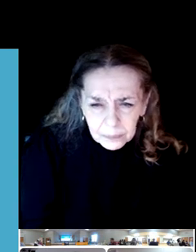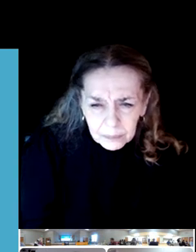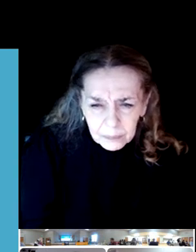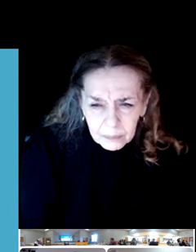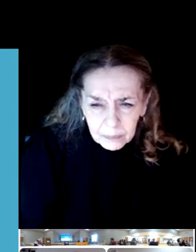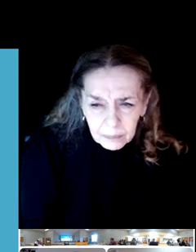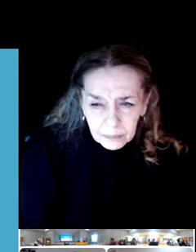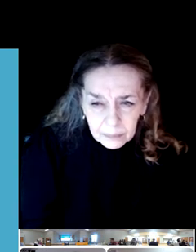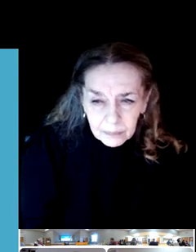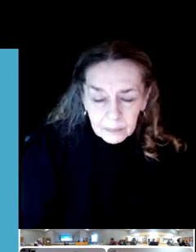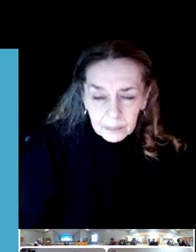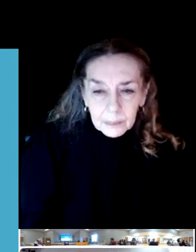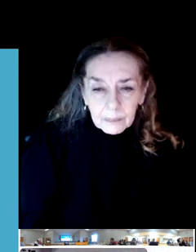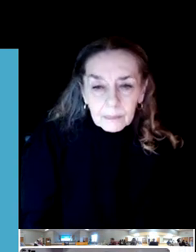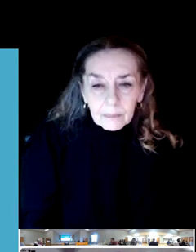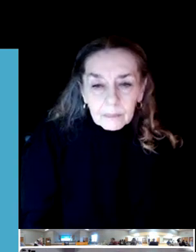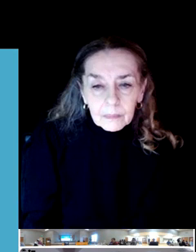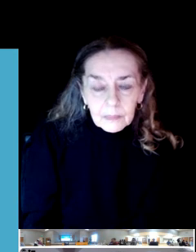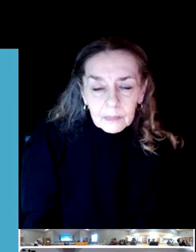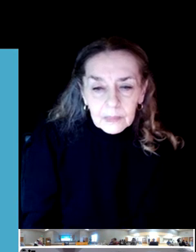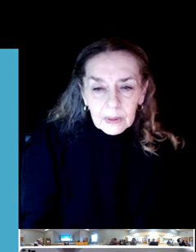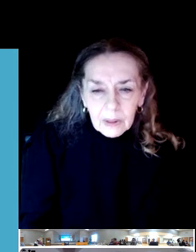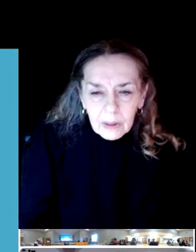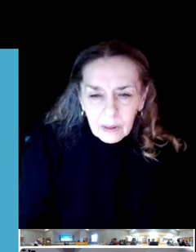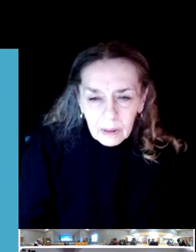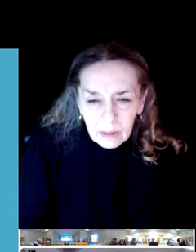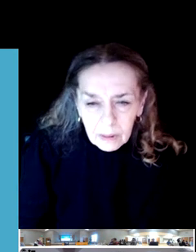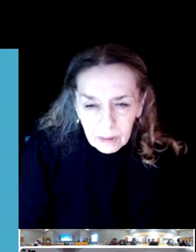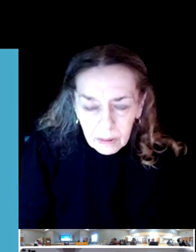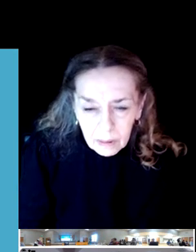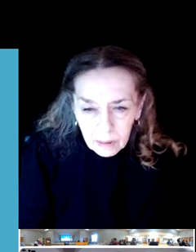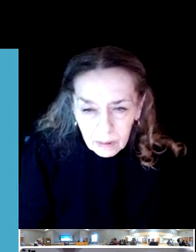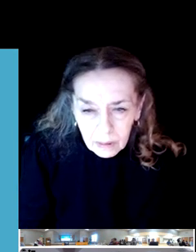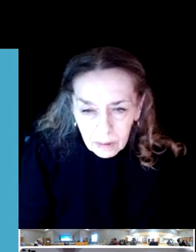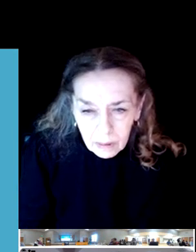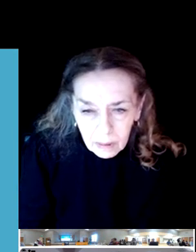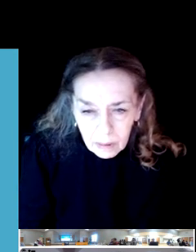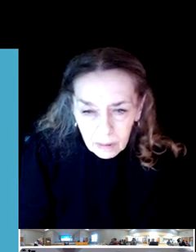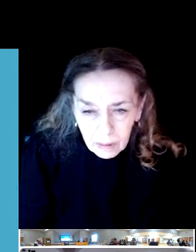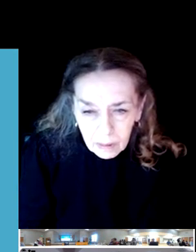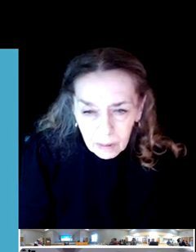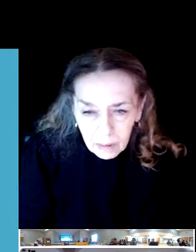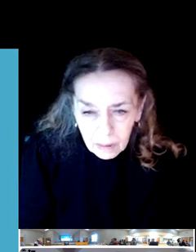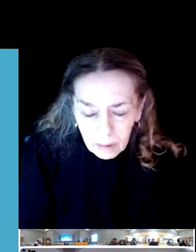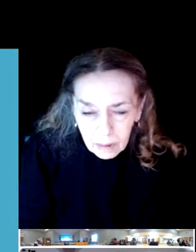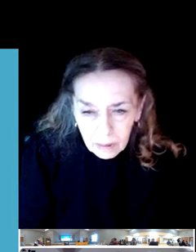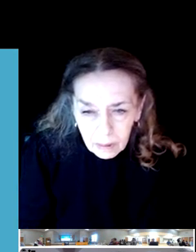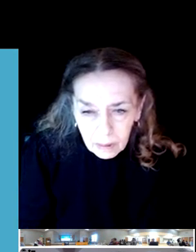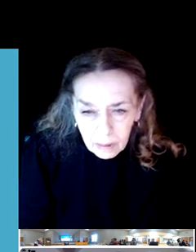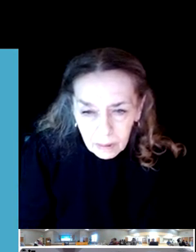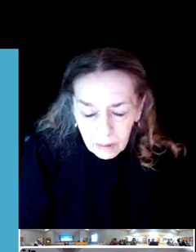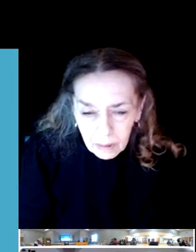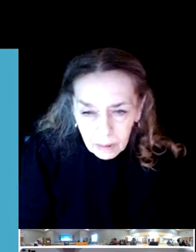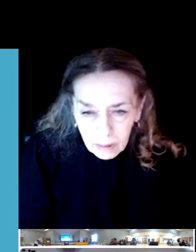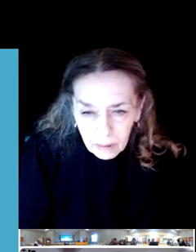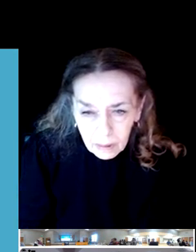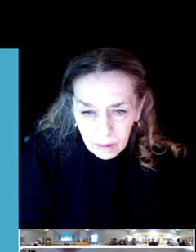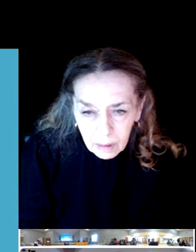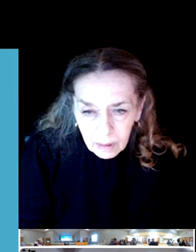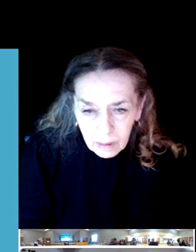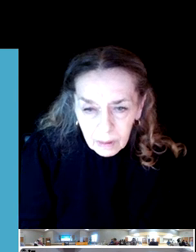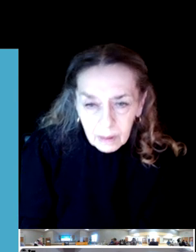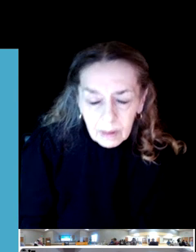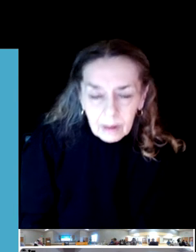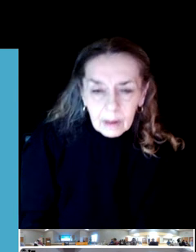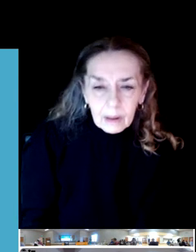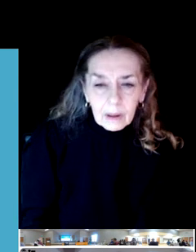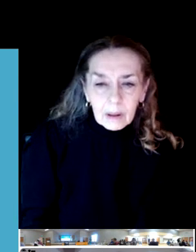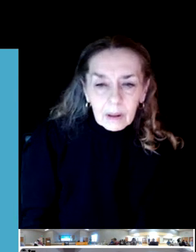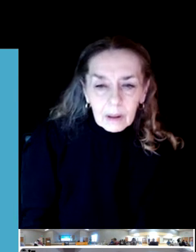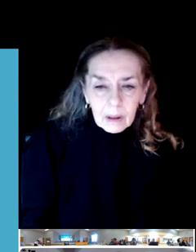That would be on Willamalane Park at where horseshoe pits are.